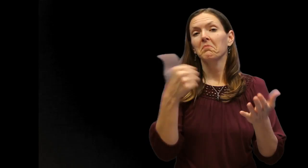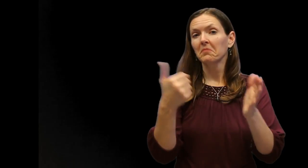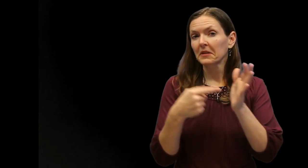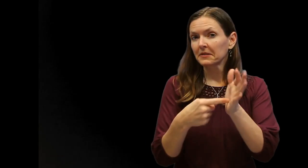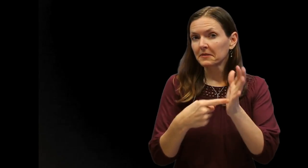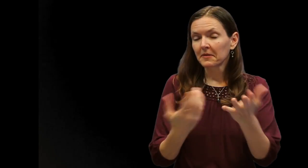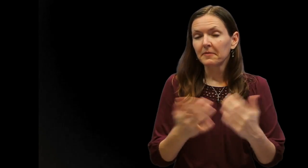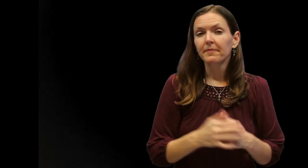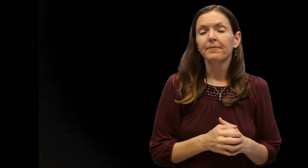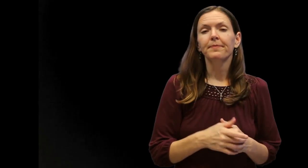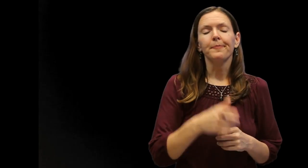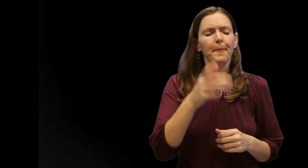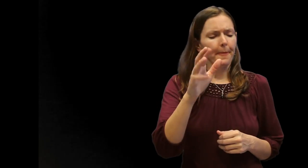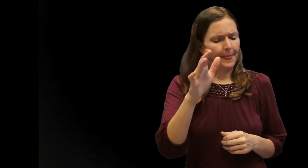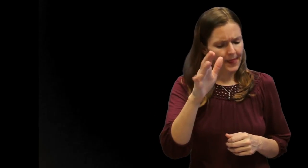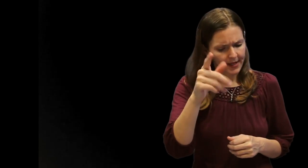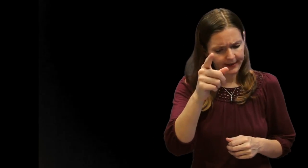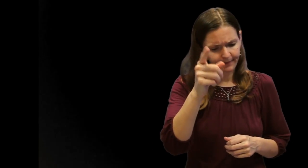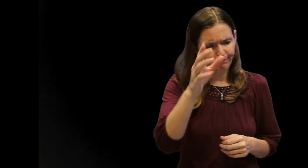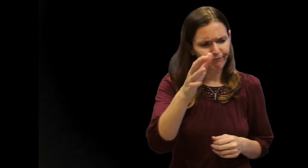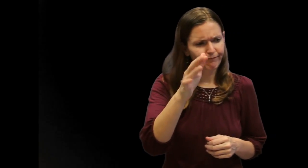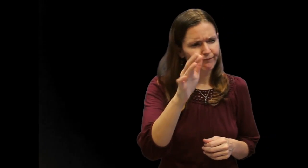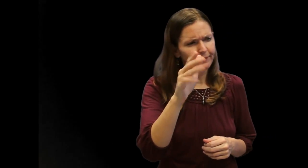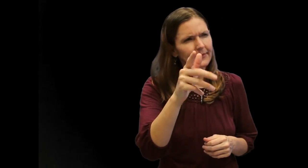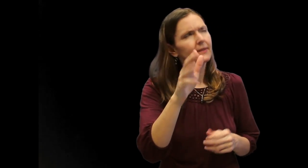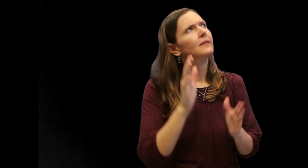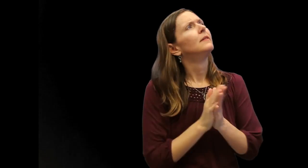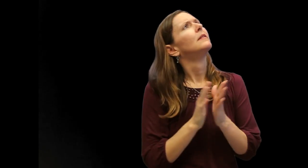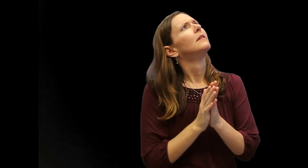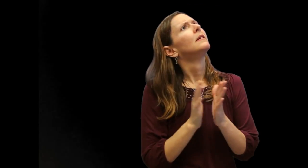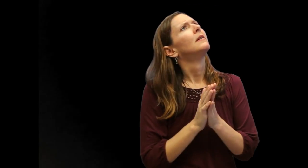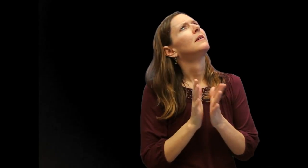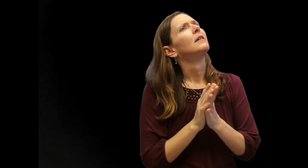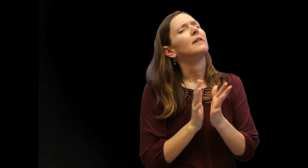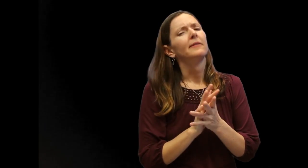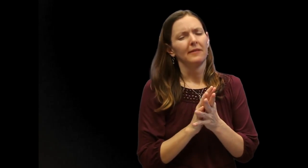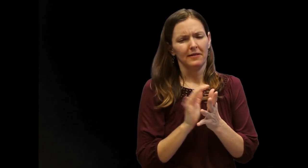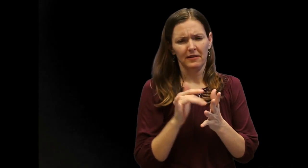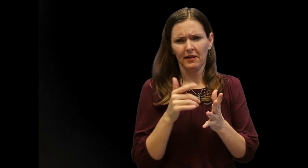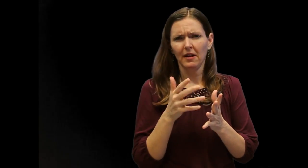Another example of academic language: [Presenter is waving & clapping her hands as in saying, "umm"... "hmm"... "ahh..."]